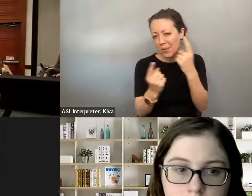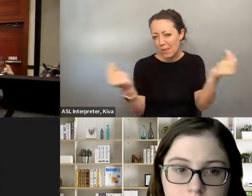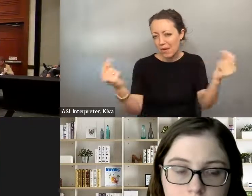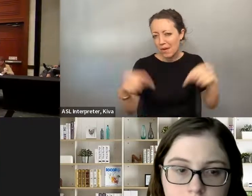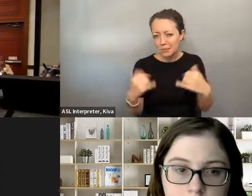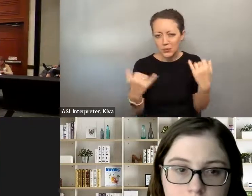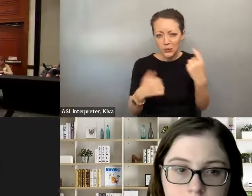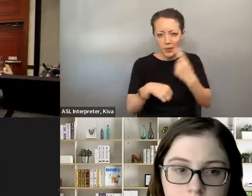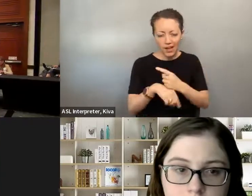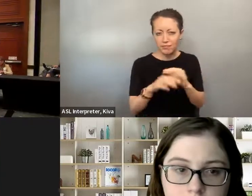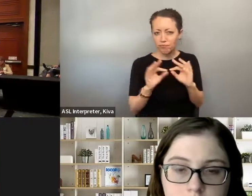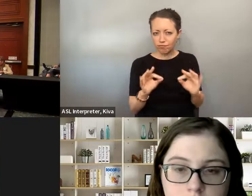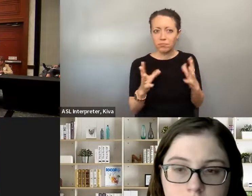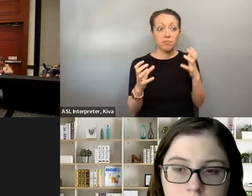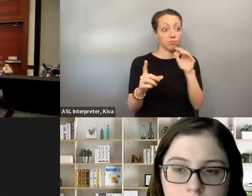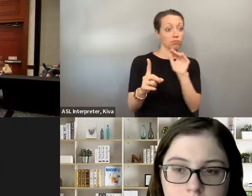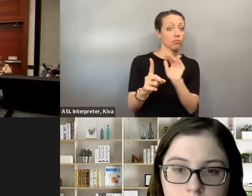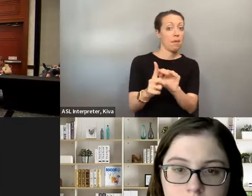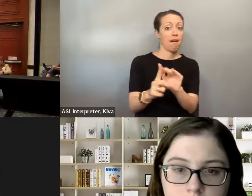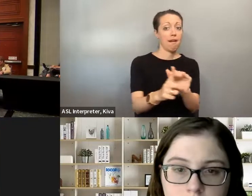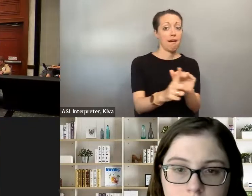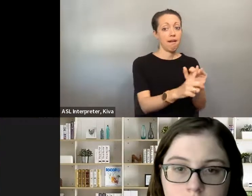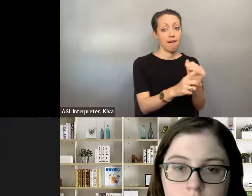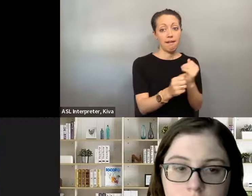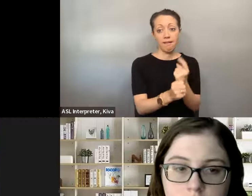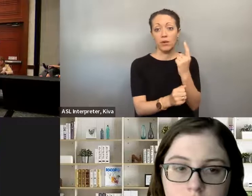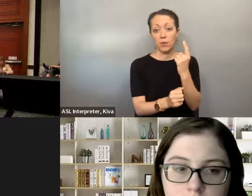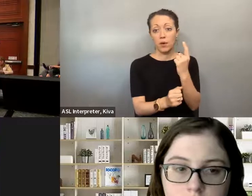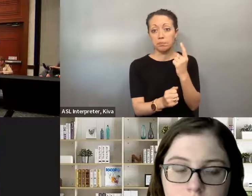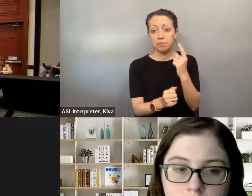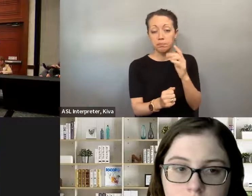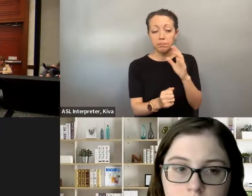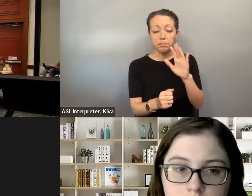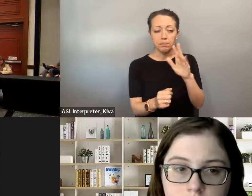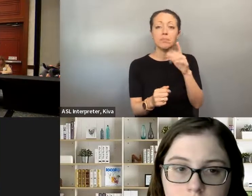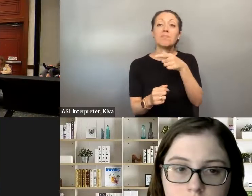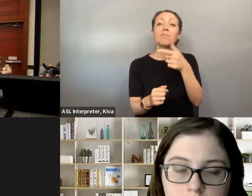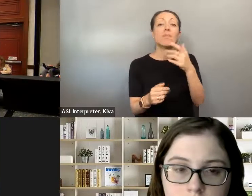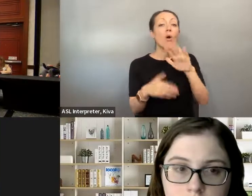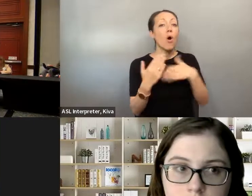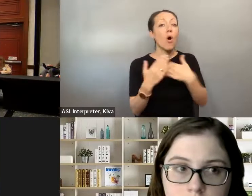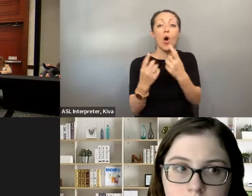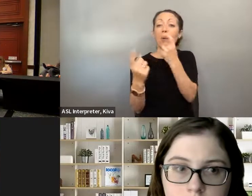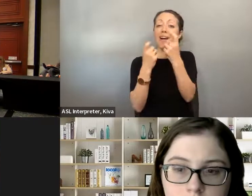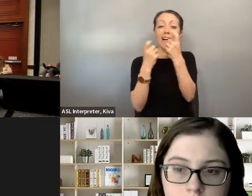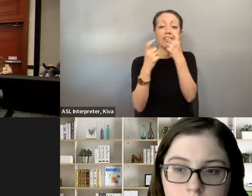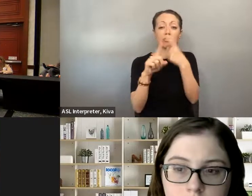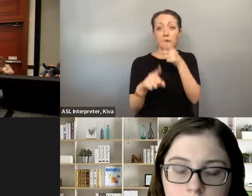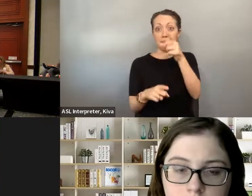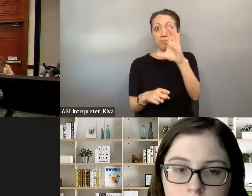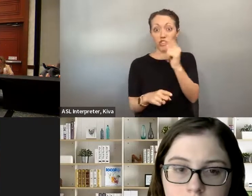piece of advice. I'm going to pass it to Robin. Thank you all very much. I appreciate everybody being here today. » Thank you all very much. I appreciate everybody being